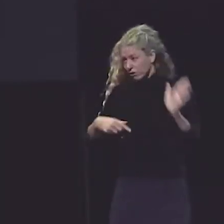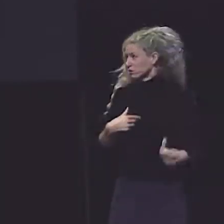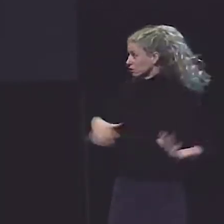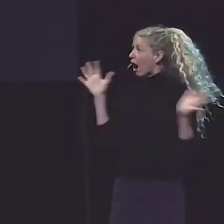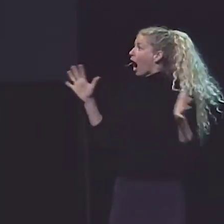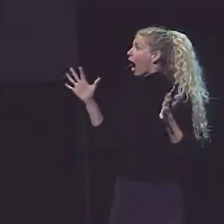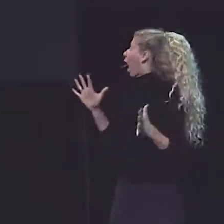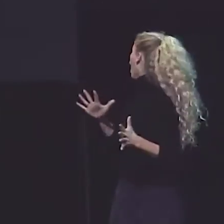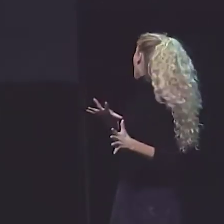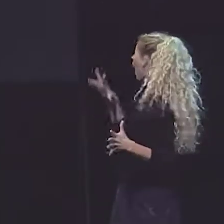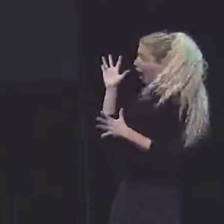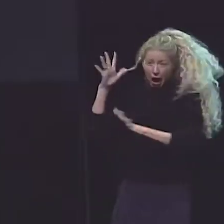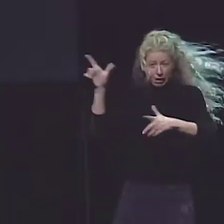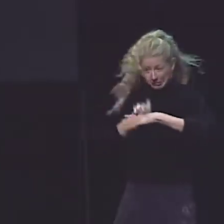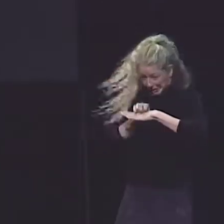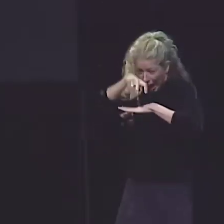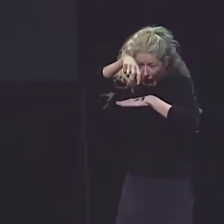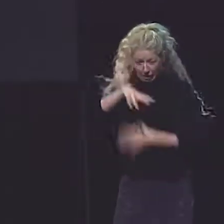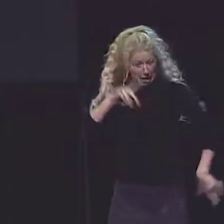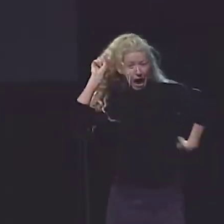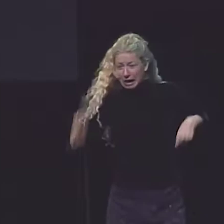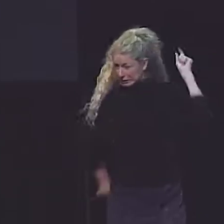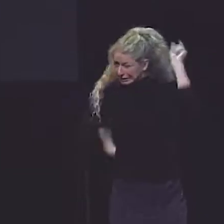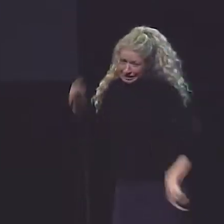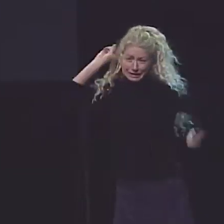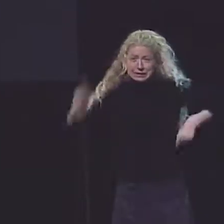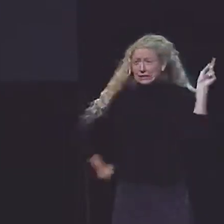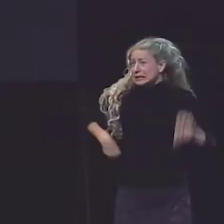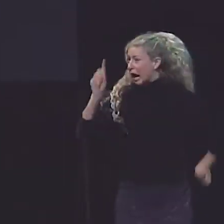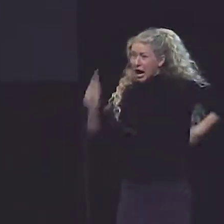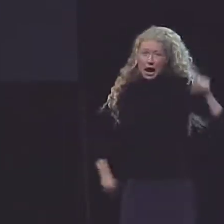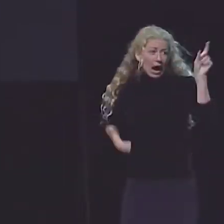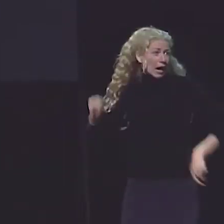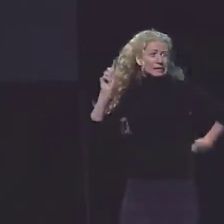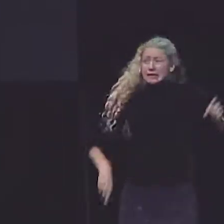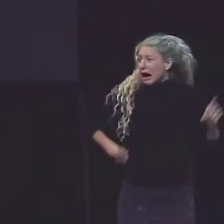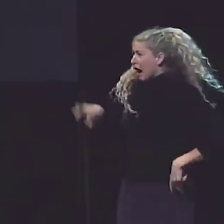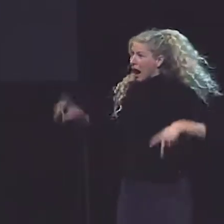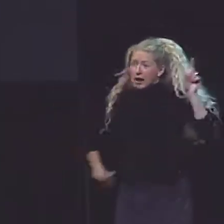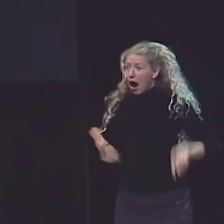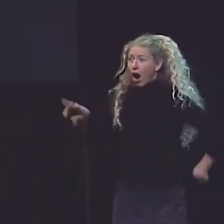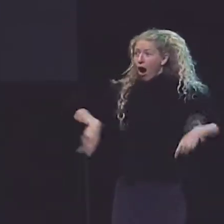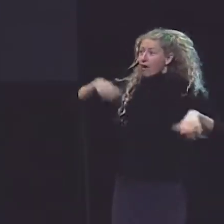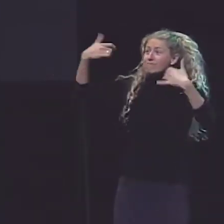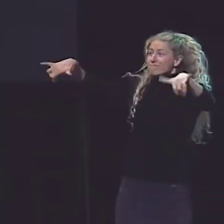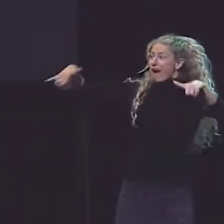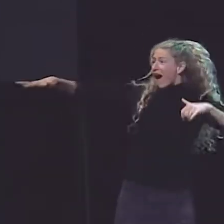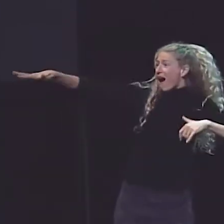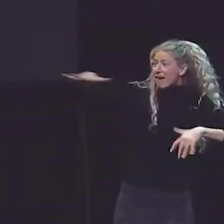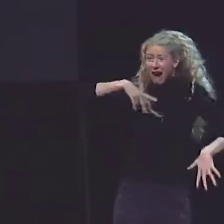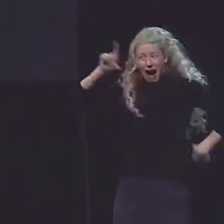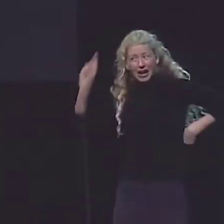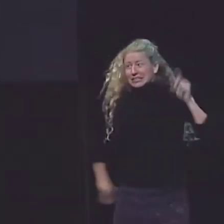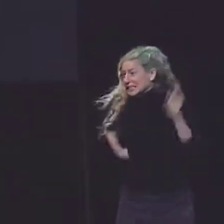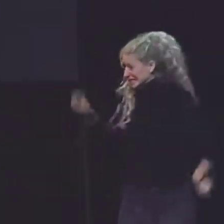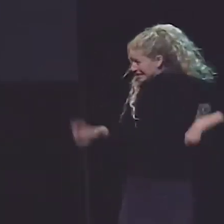AND ALL THESE ALARMS STARTED BLARING AND THESE LIGHTS STARTED FLASHING AND WE RAN AS FAST AS WE COULD. RAN AND RAN AND RAN OUT TO THE PLAYGROUND.